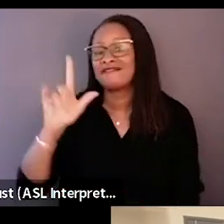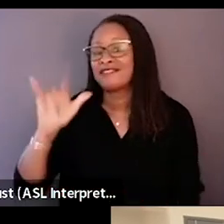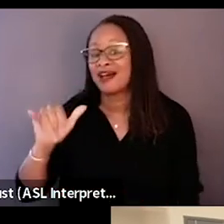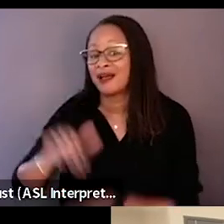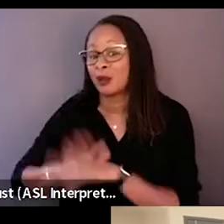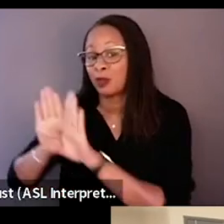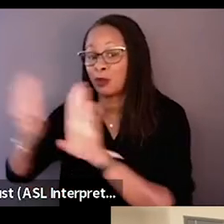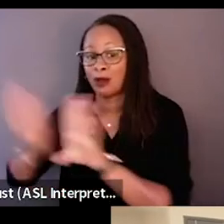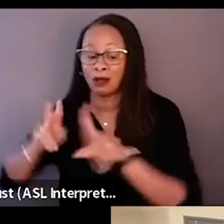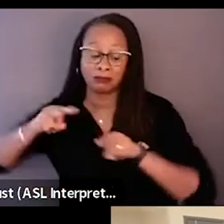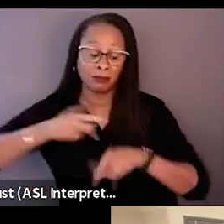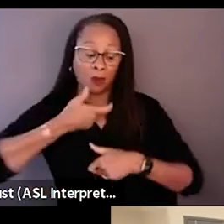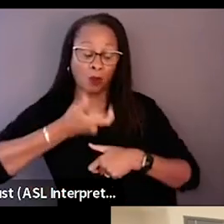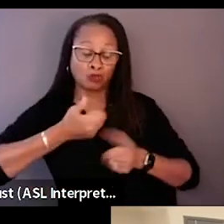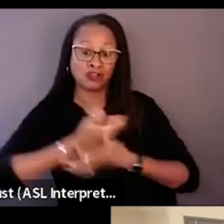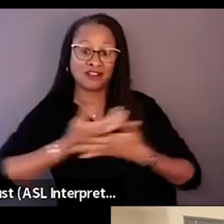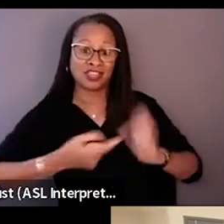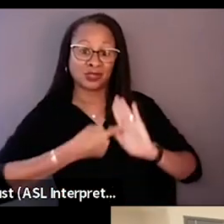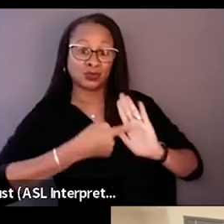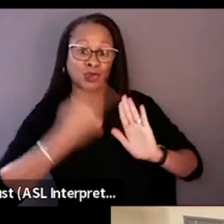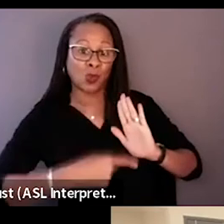but that film needed that intention and that intention was love.